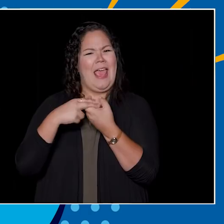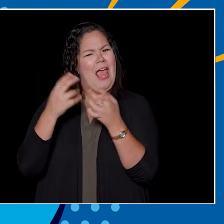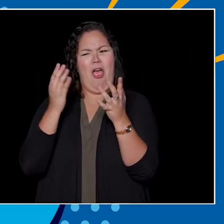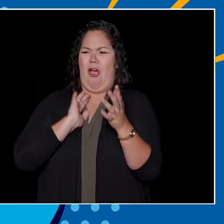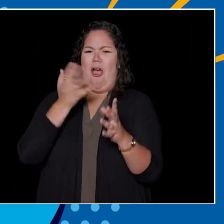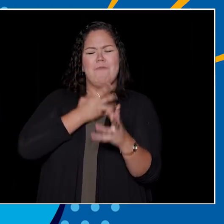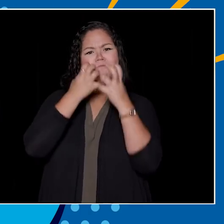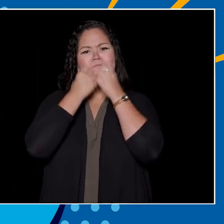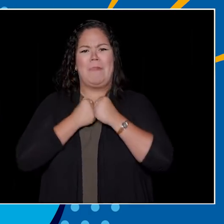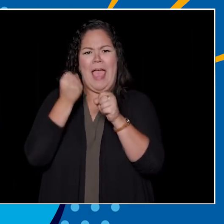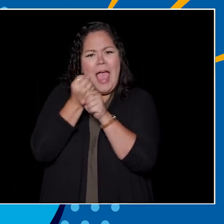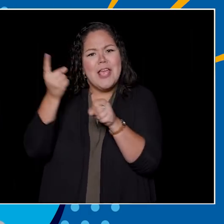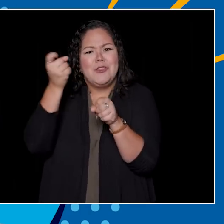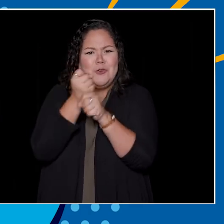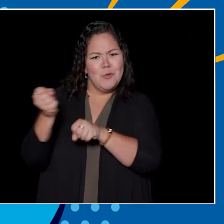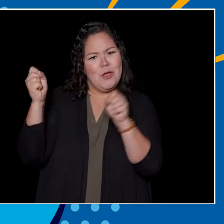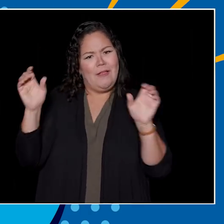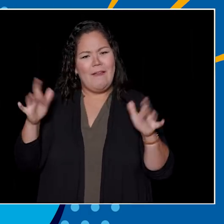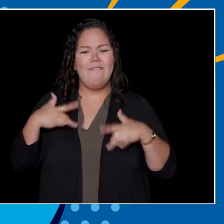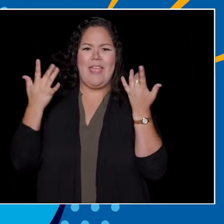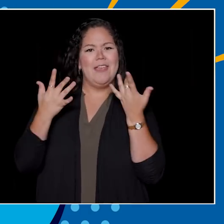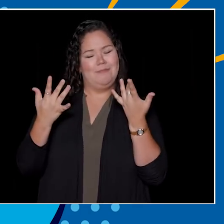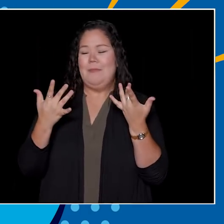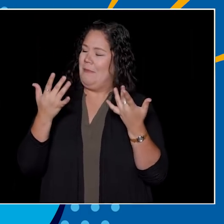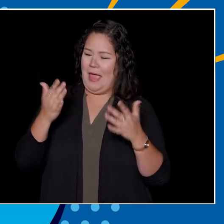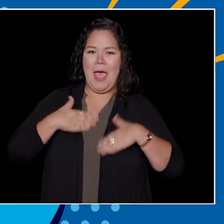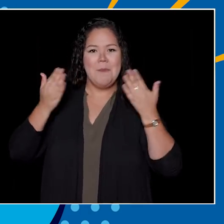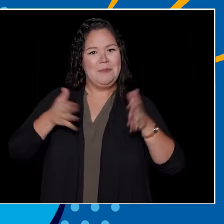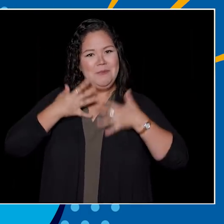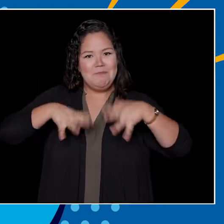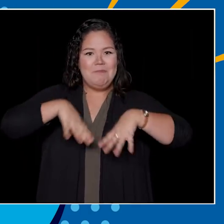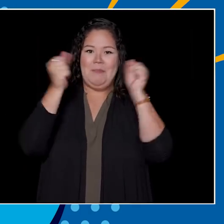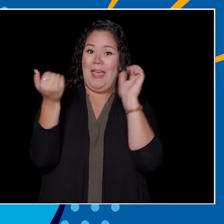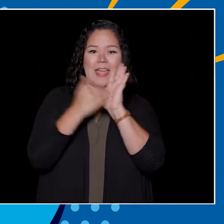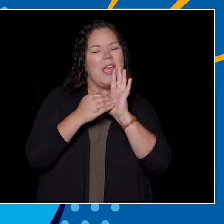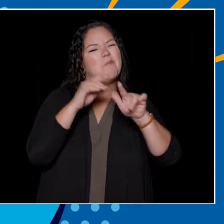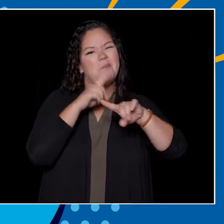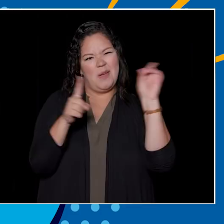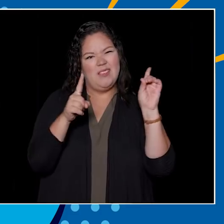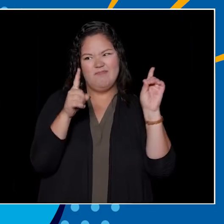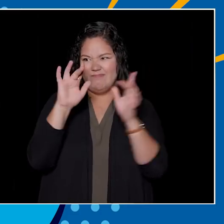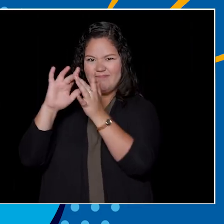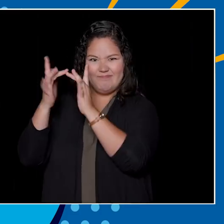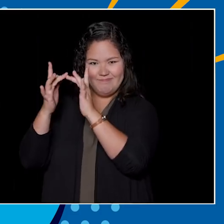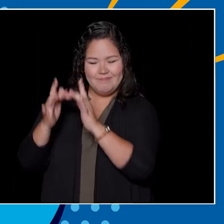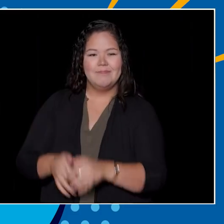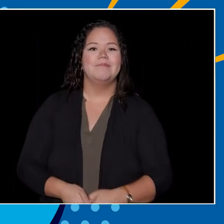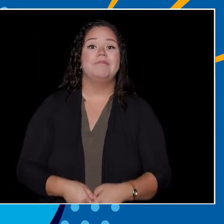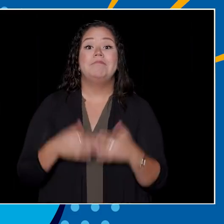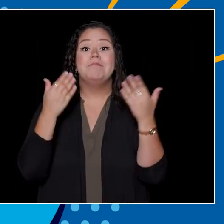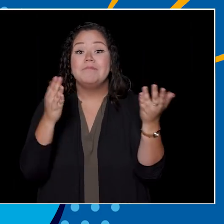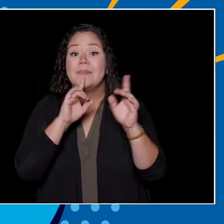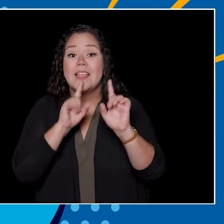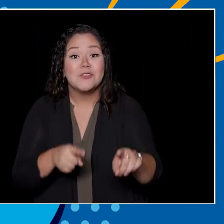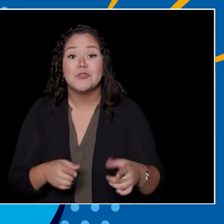an annual tradition that we're thrilled to be hosting once again. This year albeit be at in a different environment. Three seconds left, two, one.